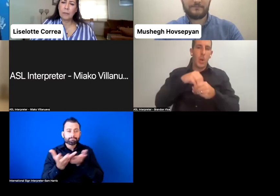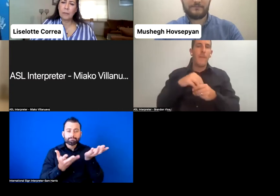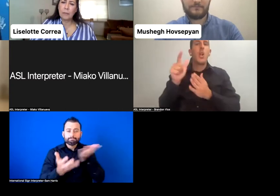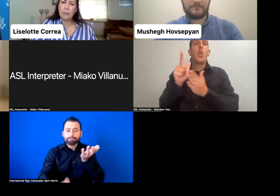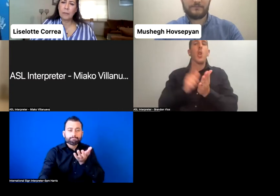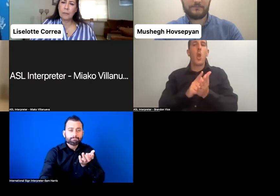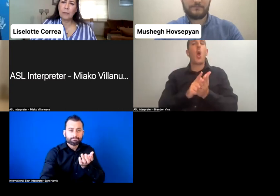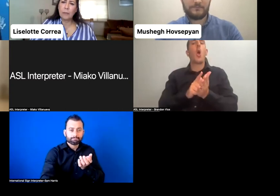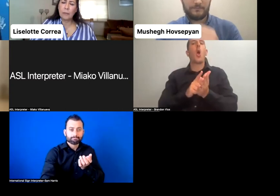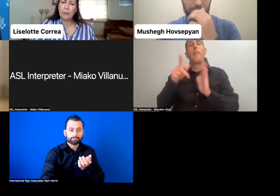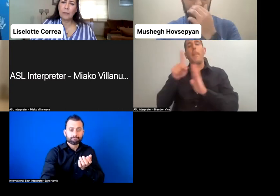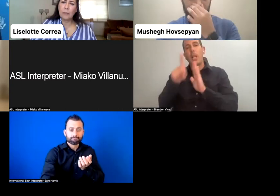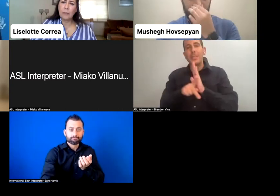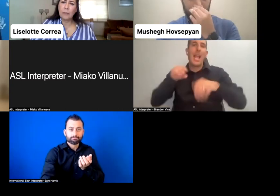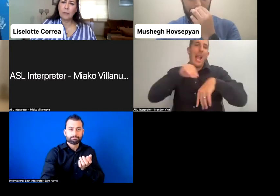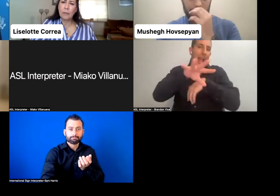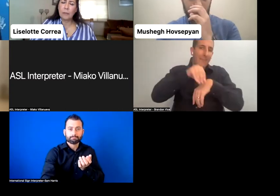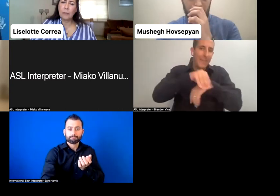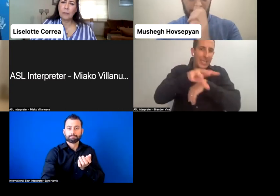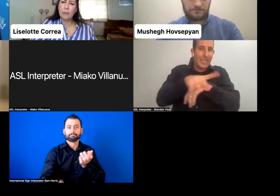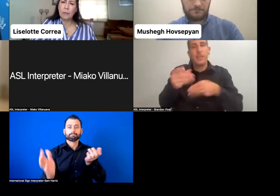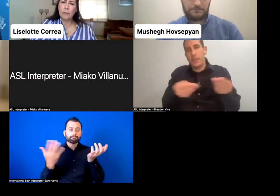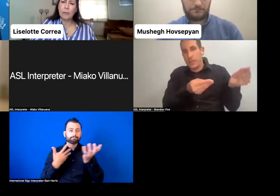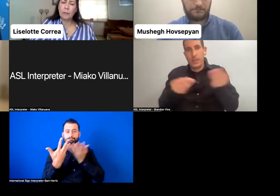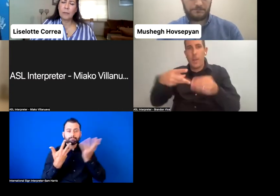of the youth with disabilities.